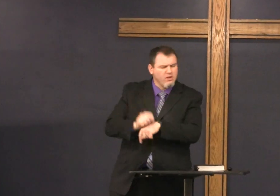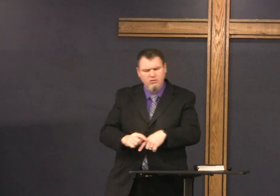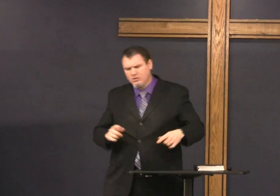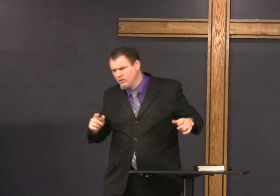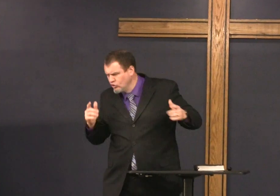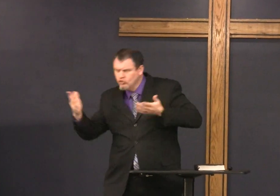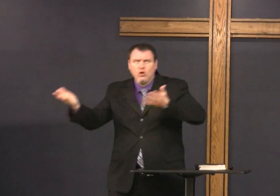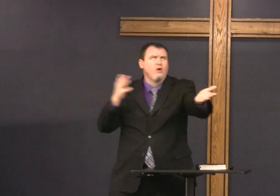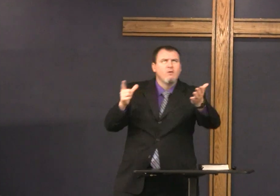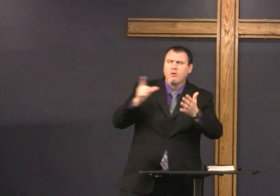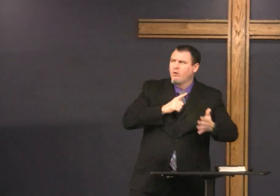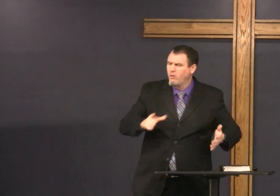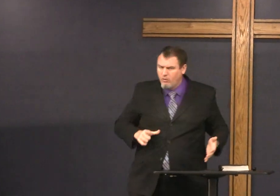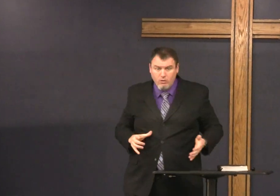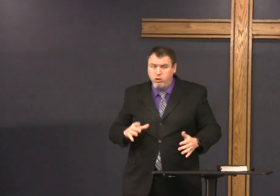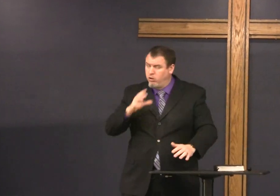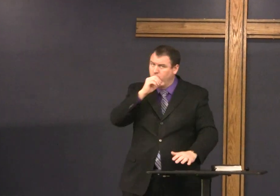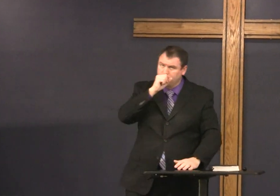so see me was faithful and he